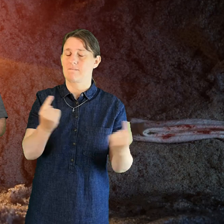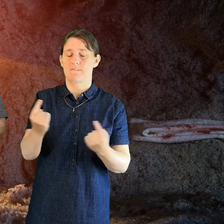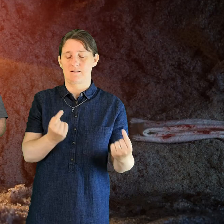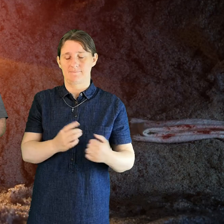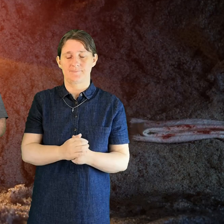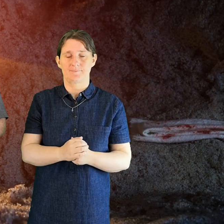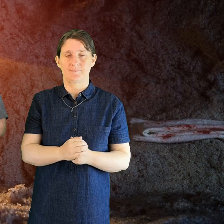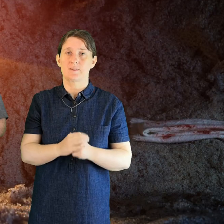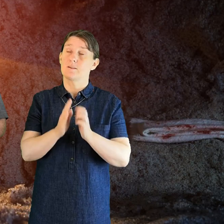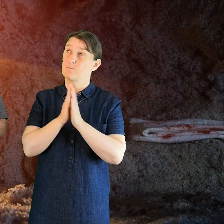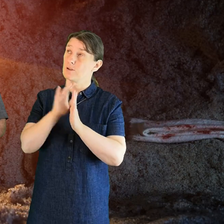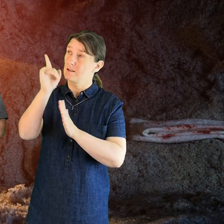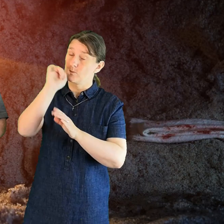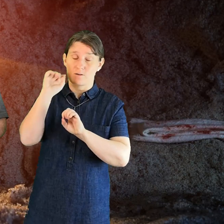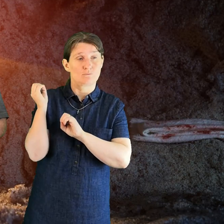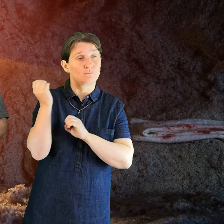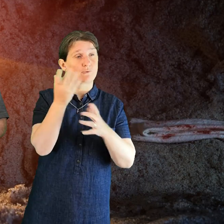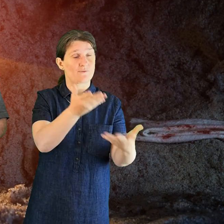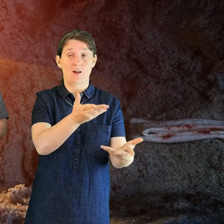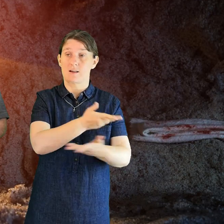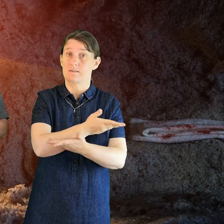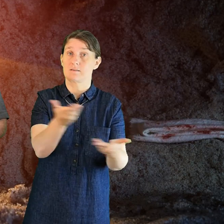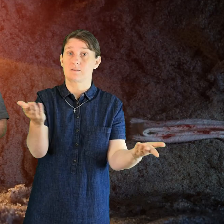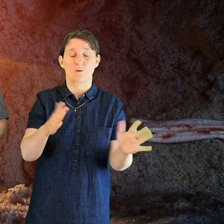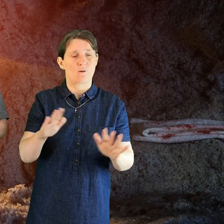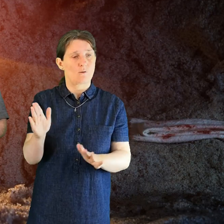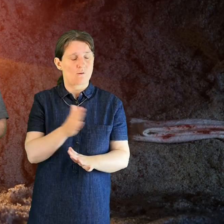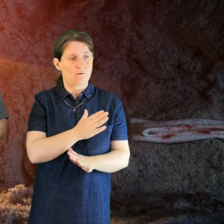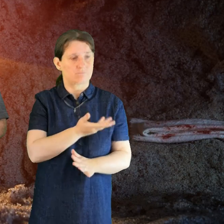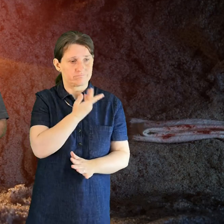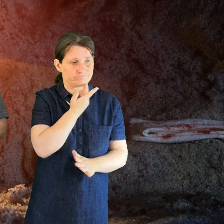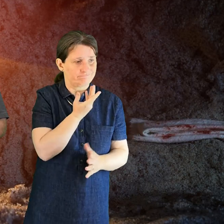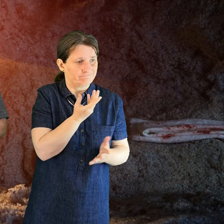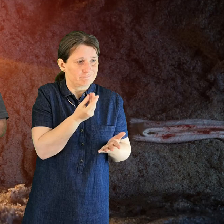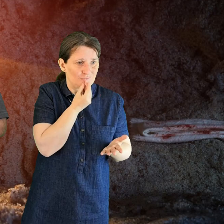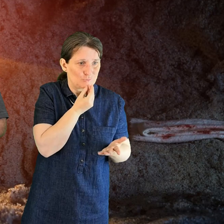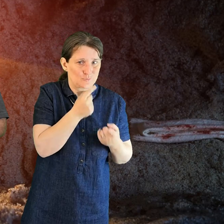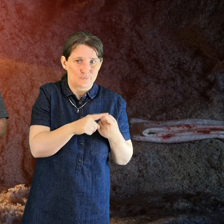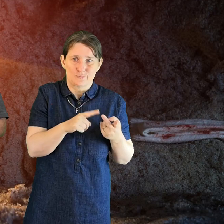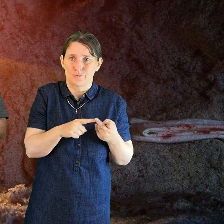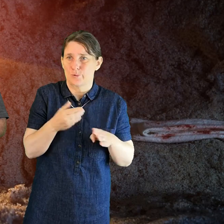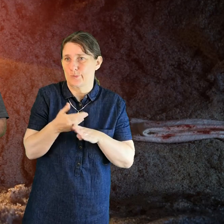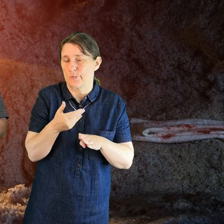that he may provide for all who lack food or work or shelter